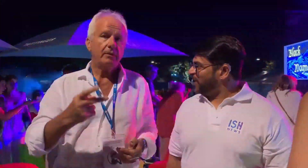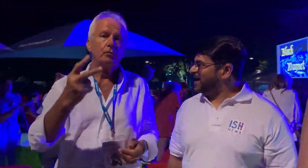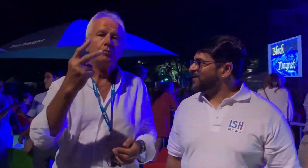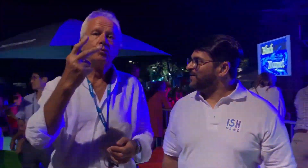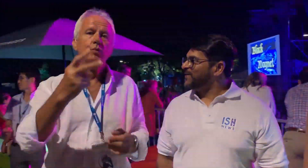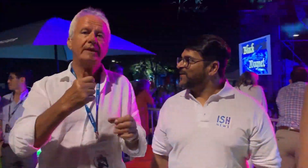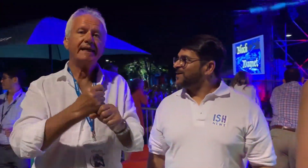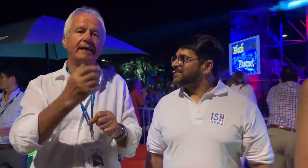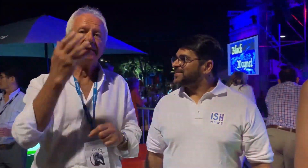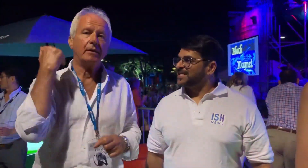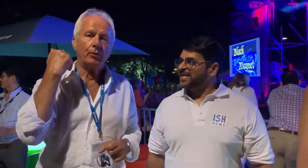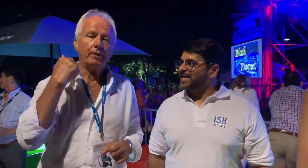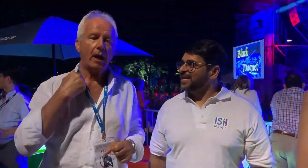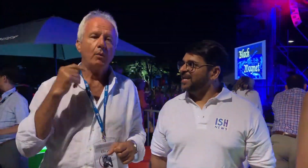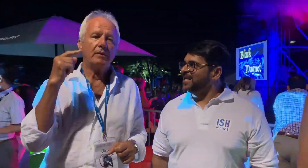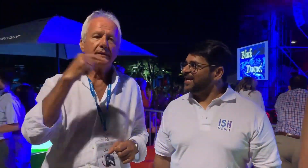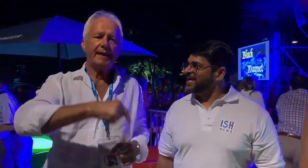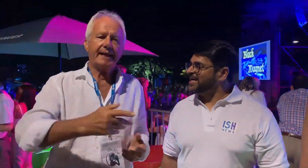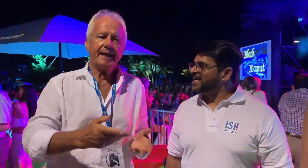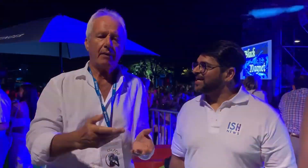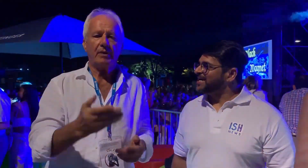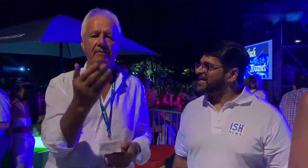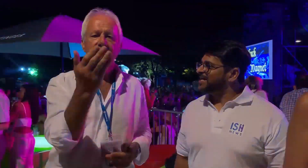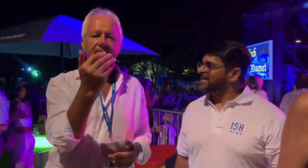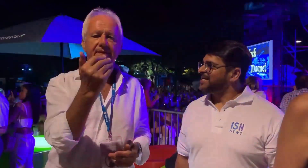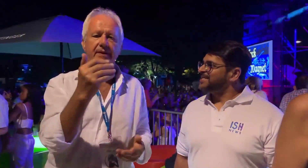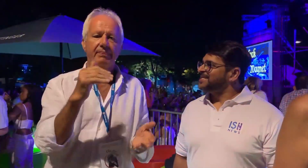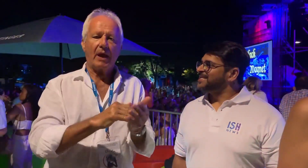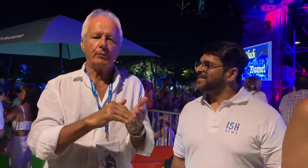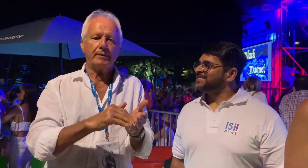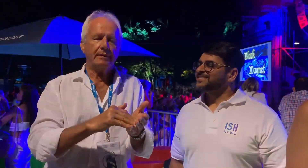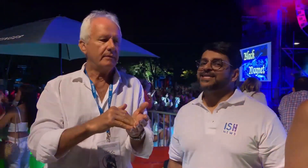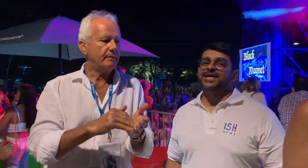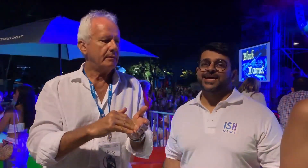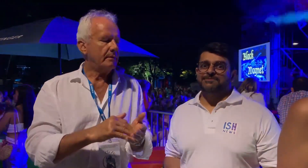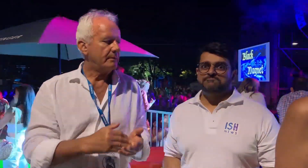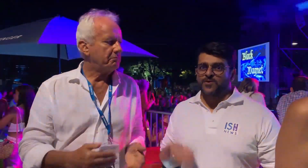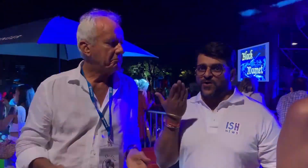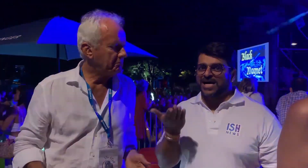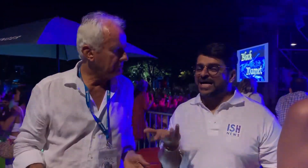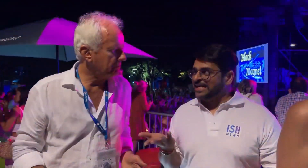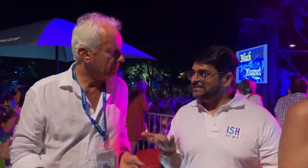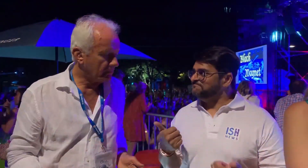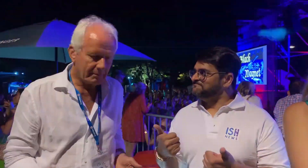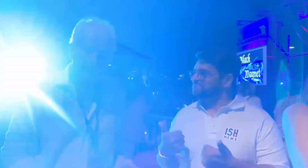Two years ago when I had come here, there were around 15,000 people. Now it has increased. Wow!